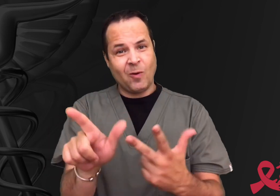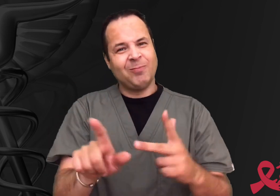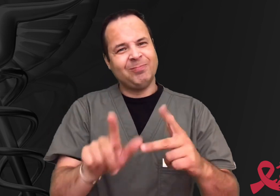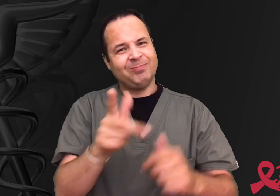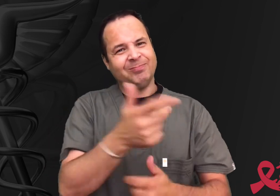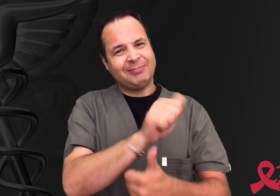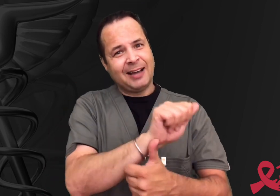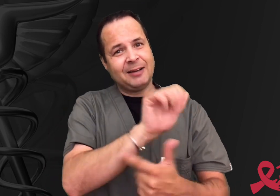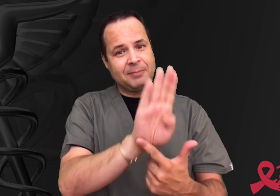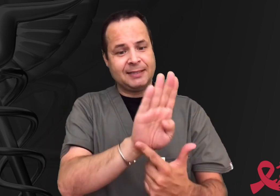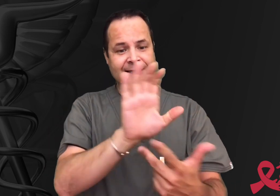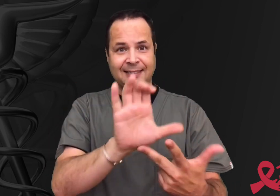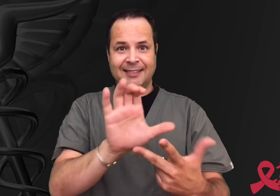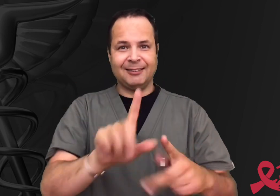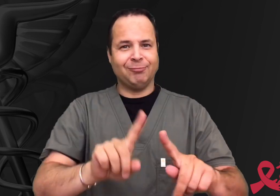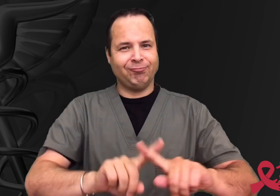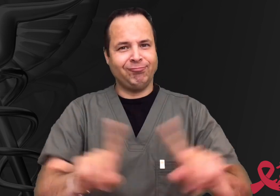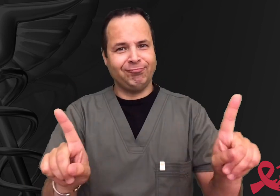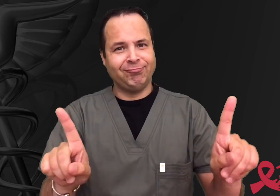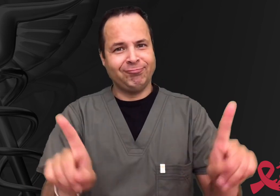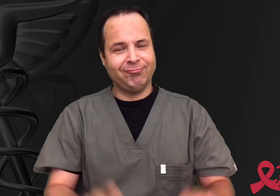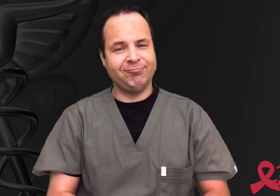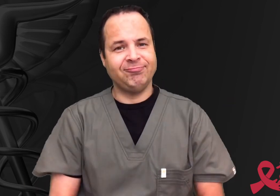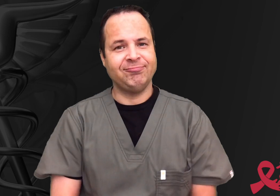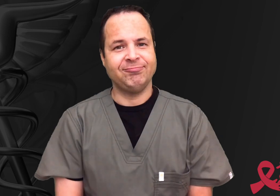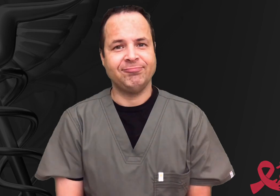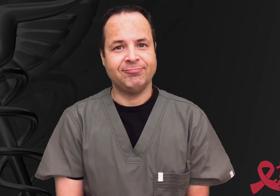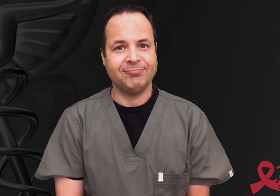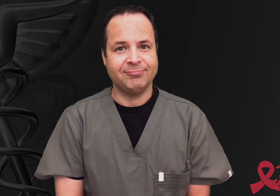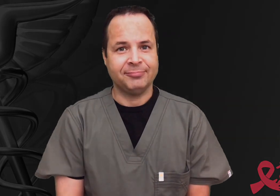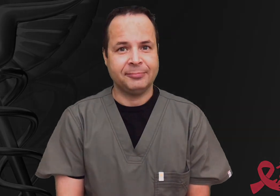Yes, all three types of hepatitis are different from each other.